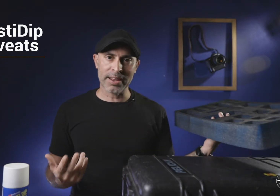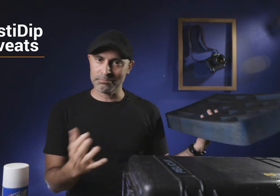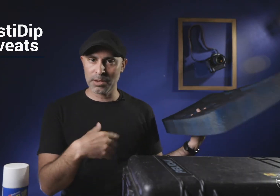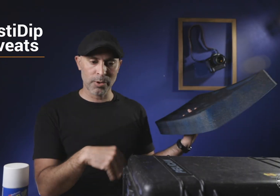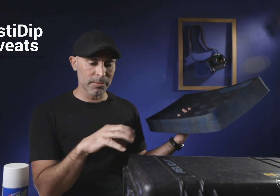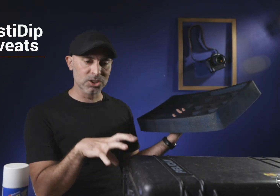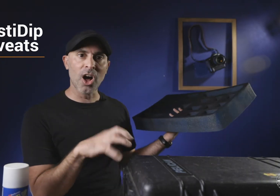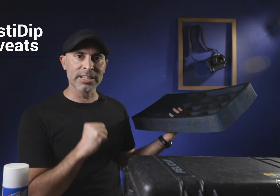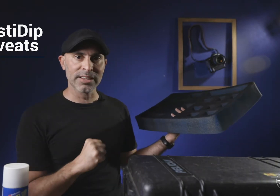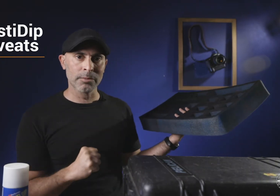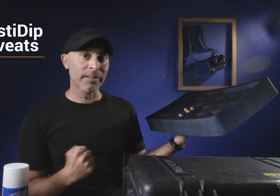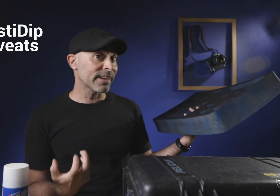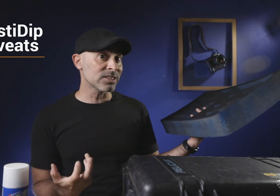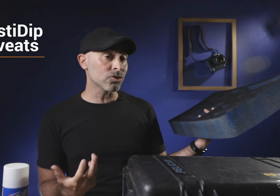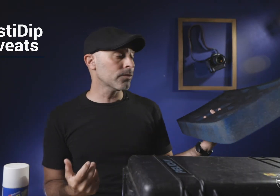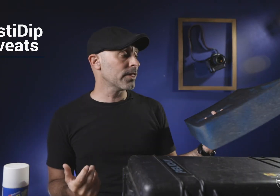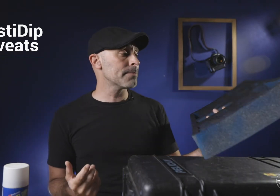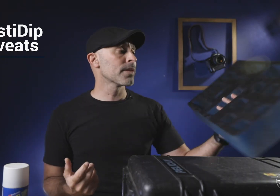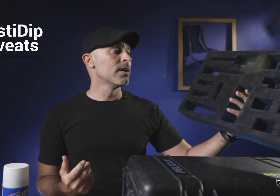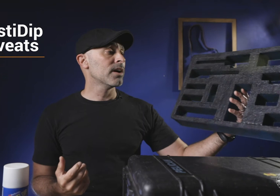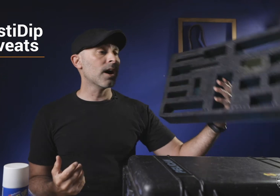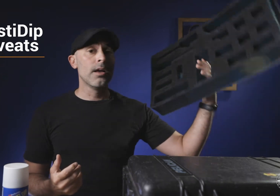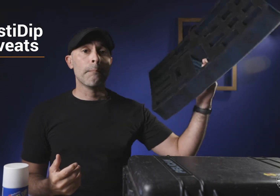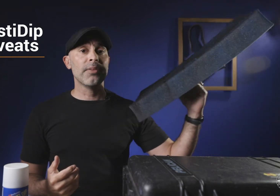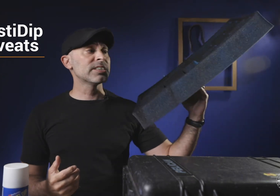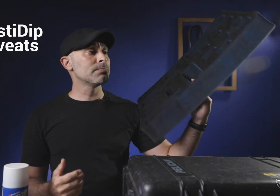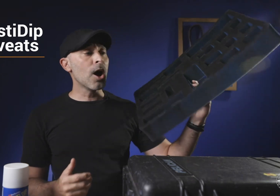pretty much lock it in there Pelican cases are good for that but the smell